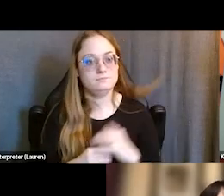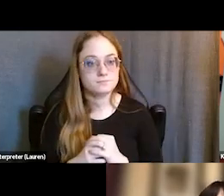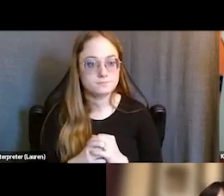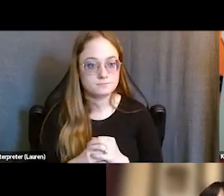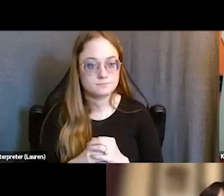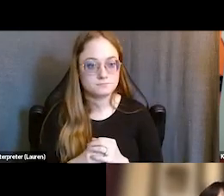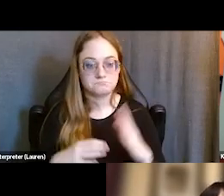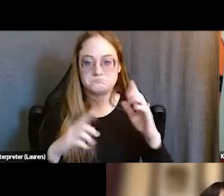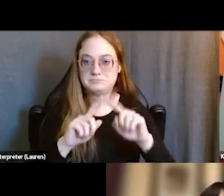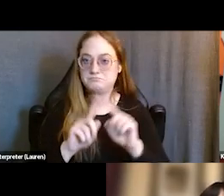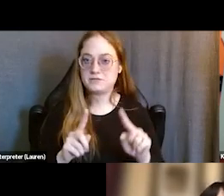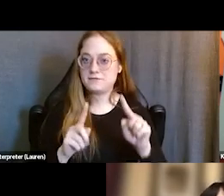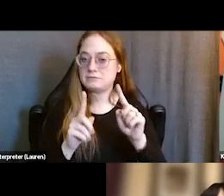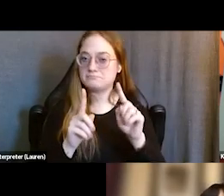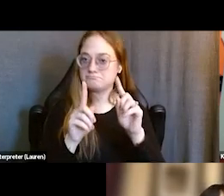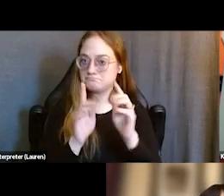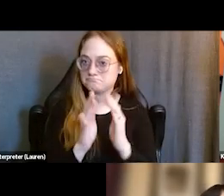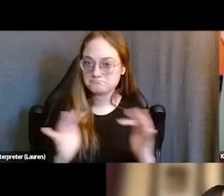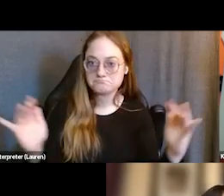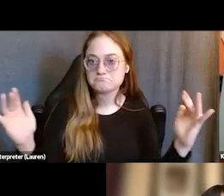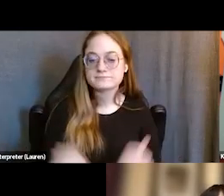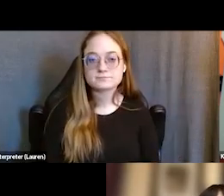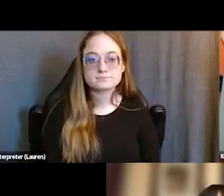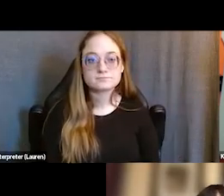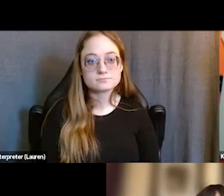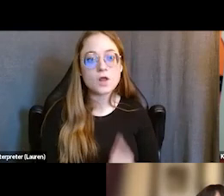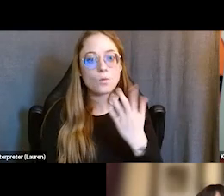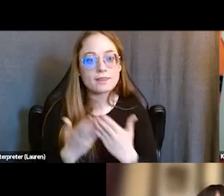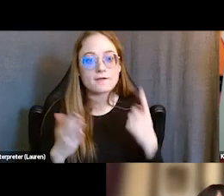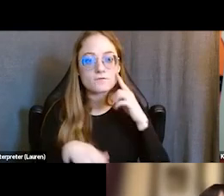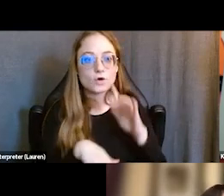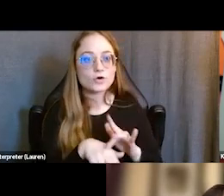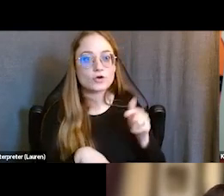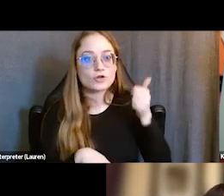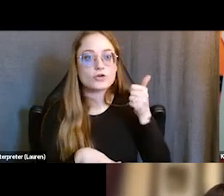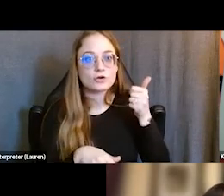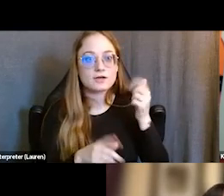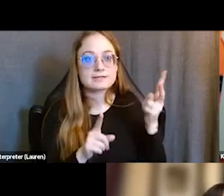We do different types of writing things. One of the things on an earlier slide that Leila mentioned is our Women Rising Program